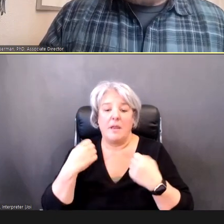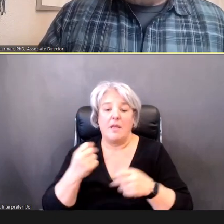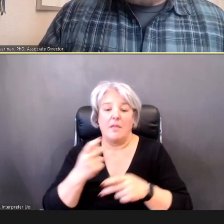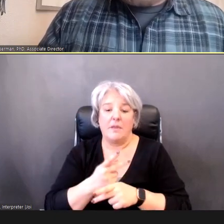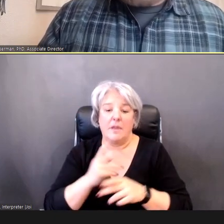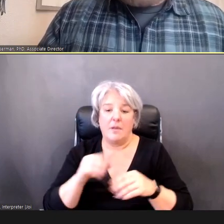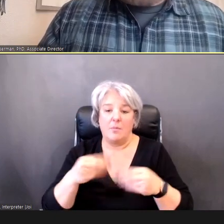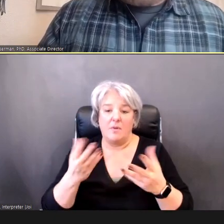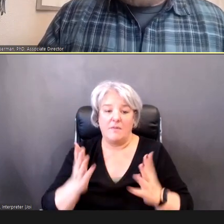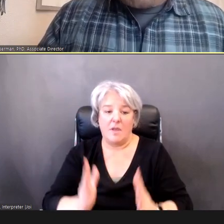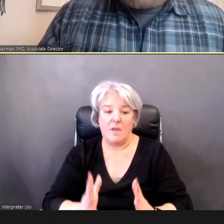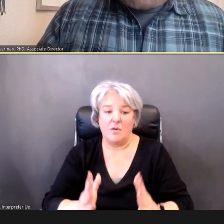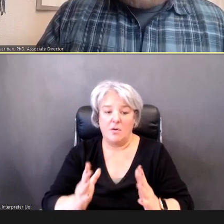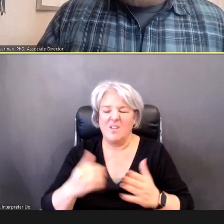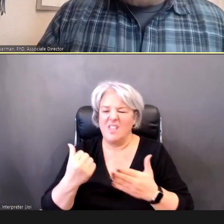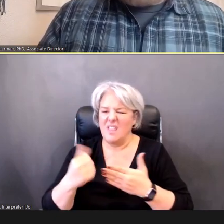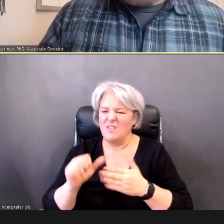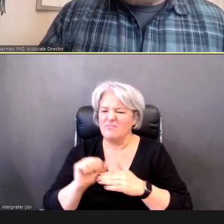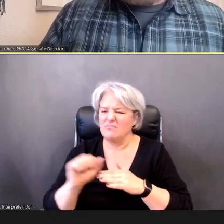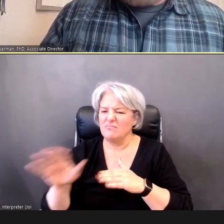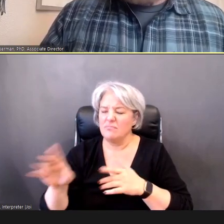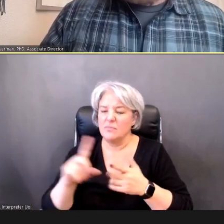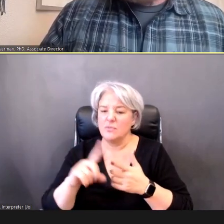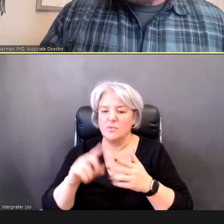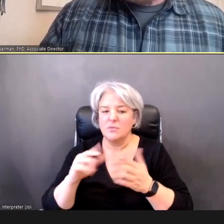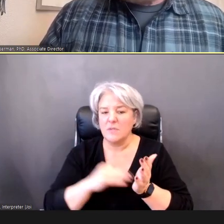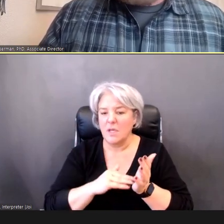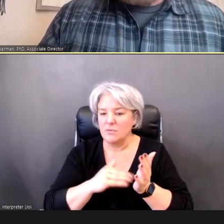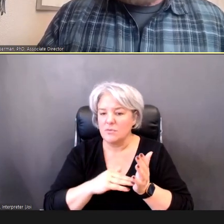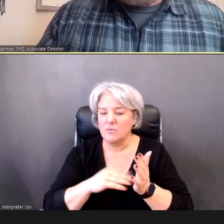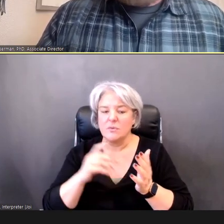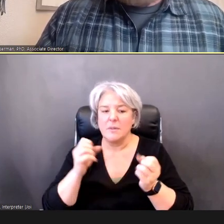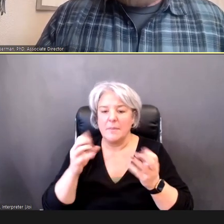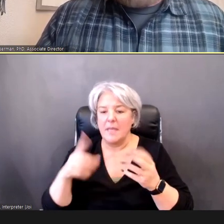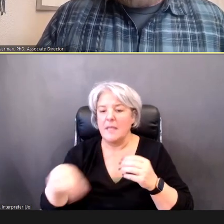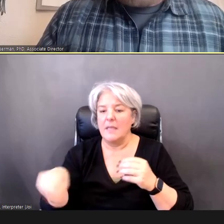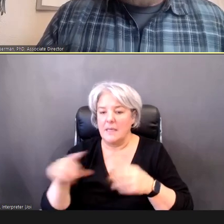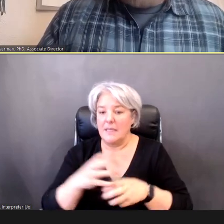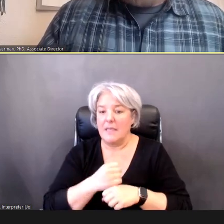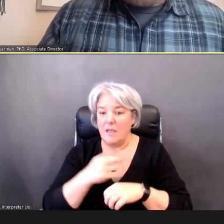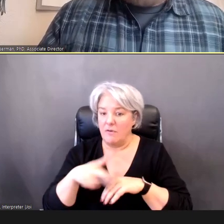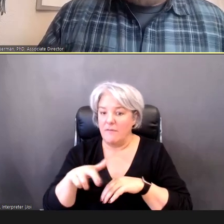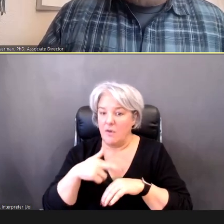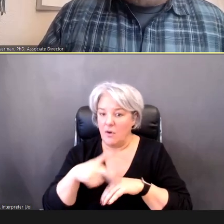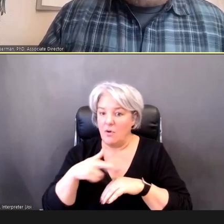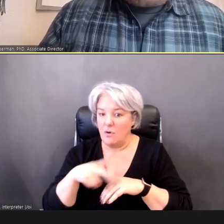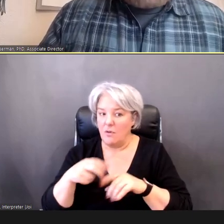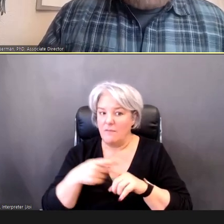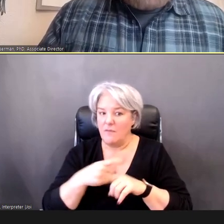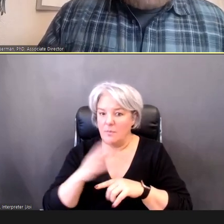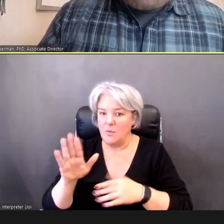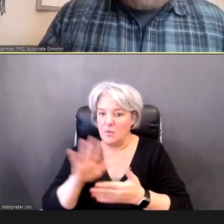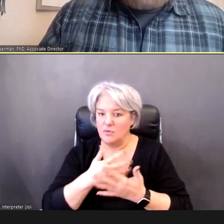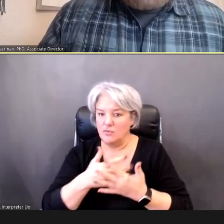to healthcare providers, who may be getting referrals from your screening.